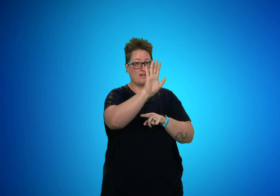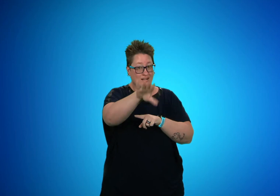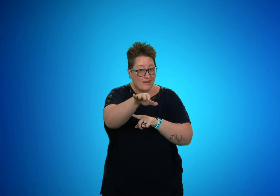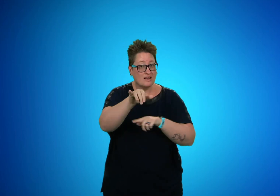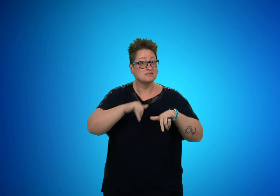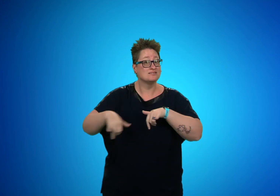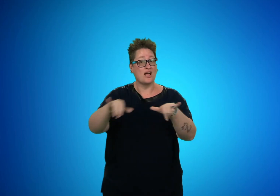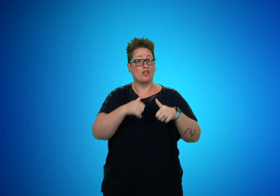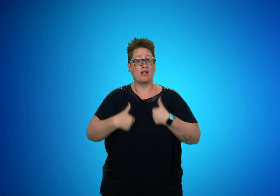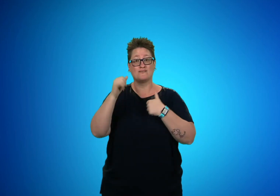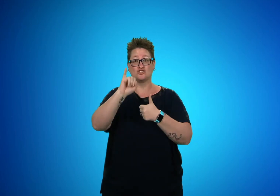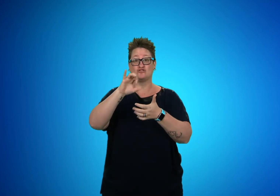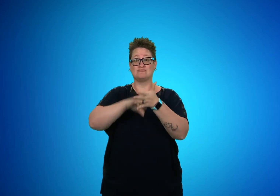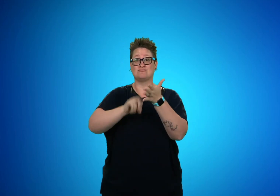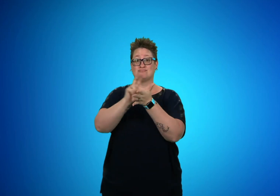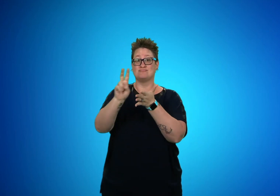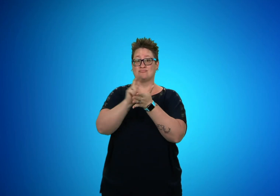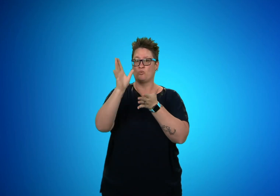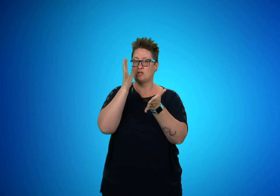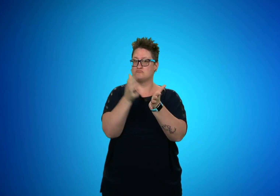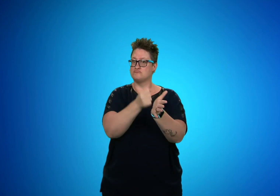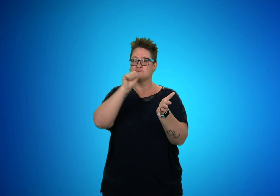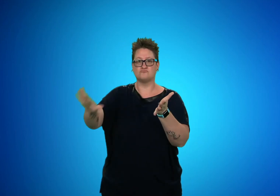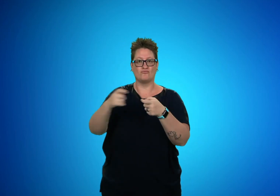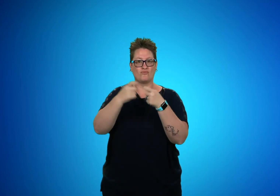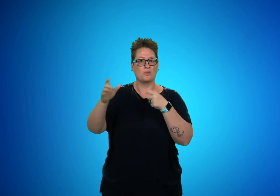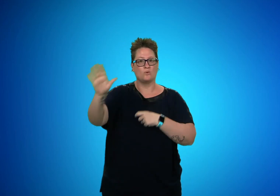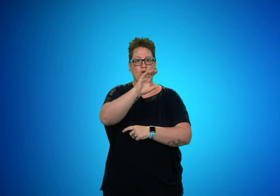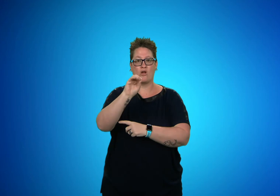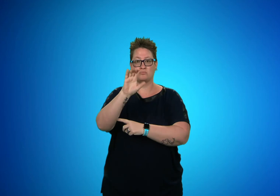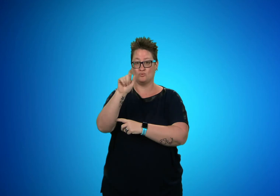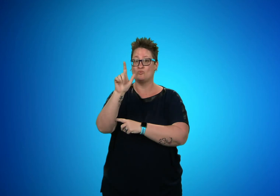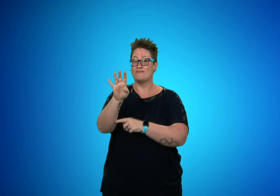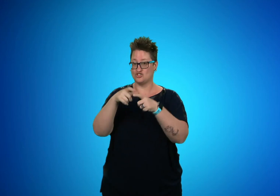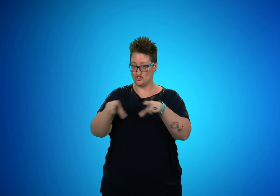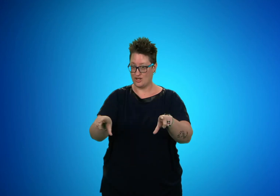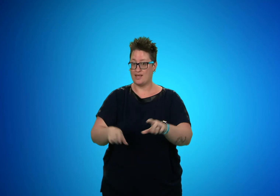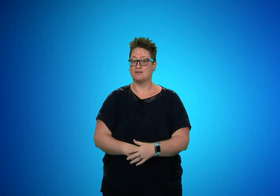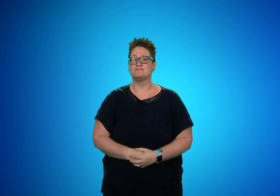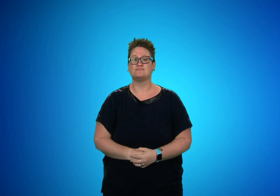the Standard life insurance premium will be removed on the October 24th paycheck.